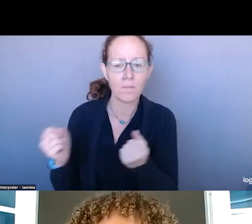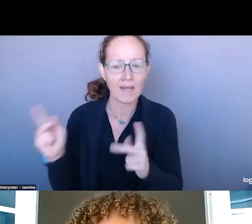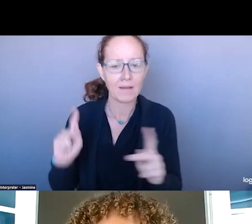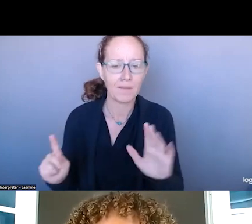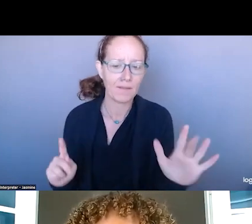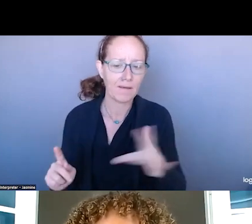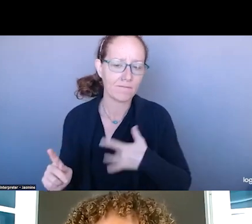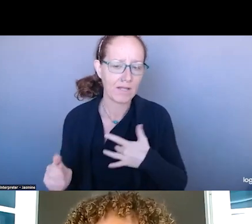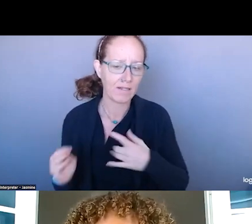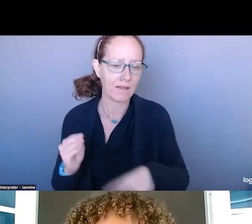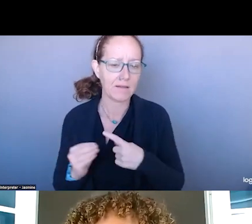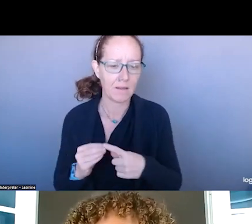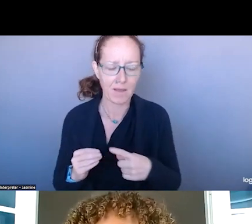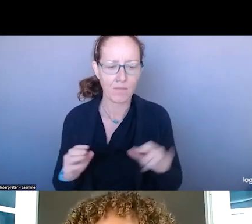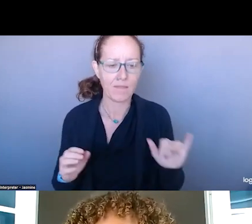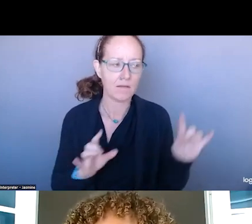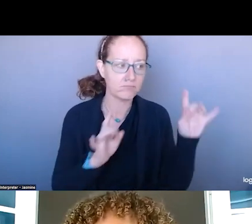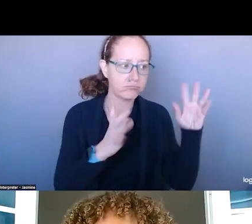MOVED OVER THE LAST FEW YEARS.